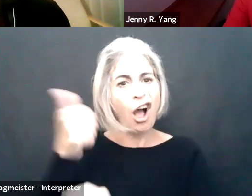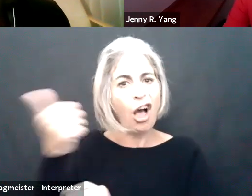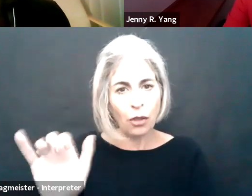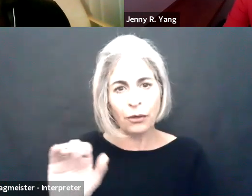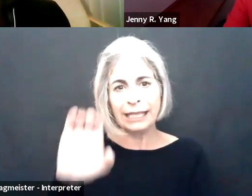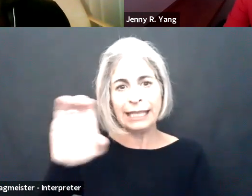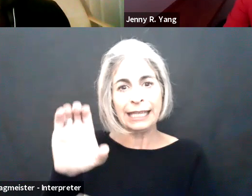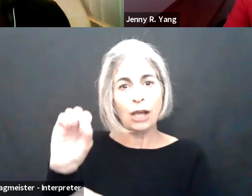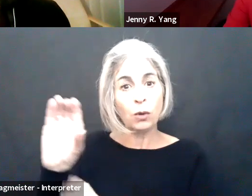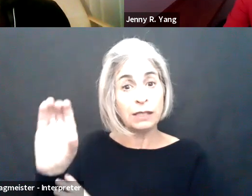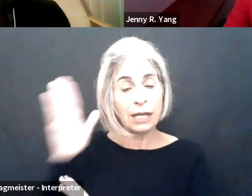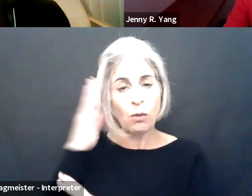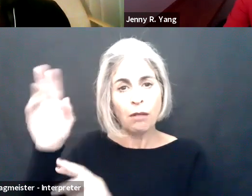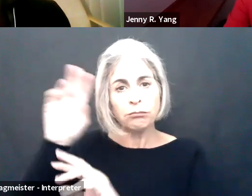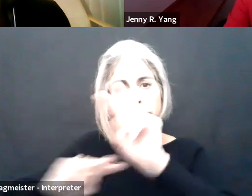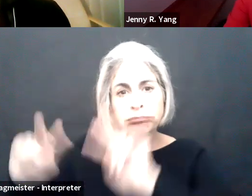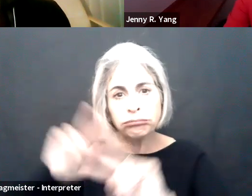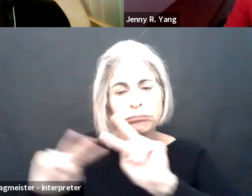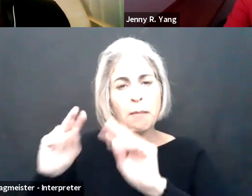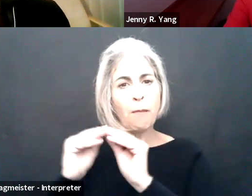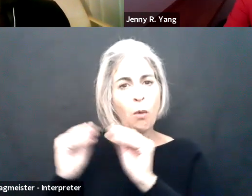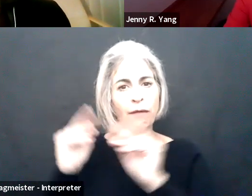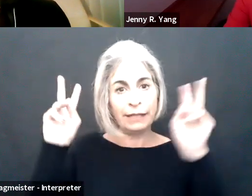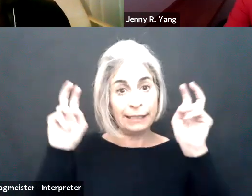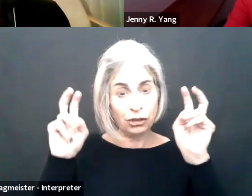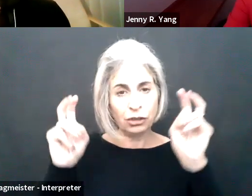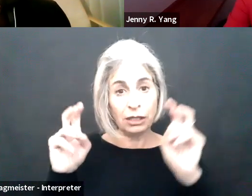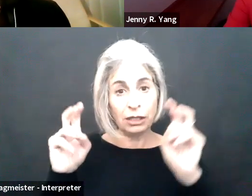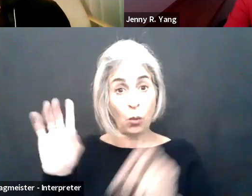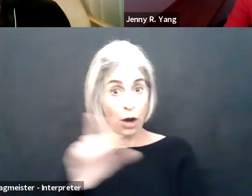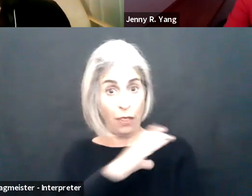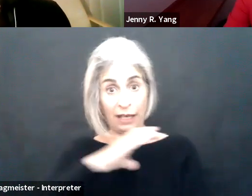are many others. The EEOC will be exploring many of these